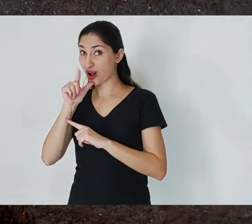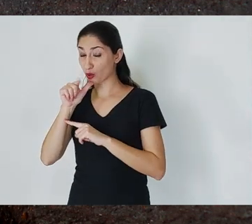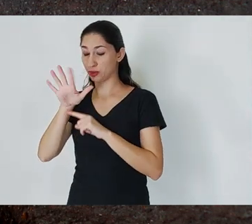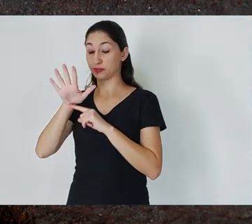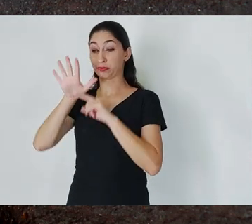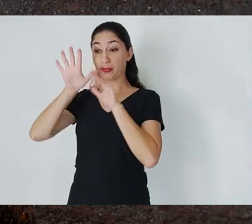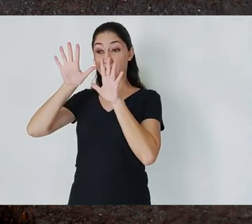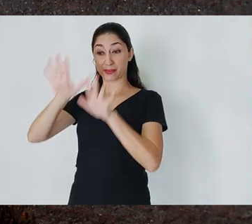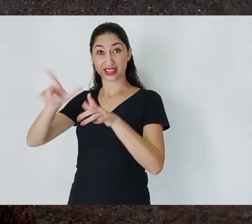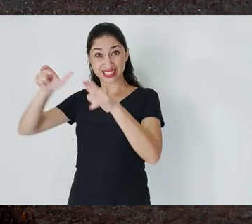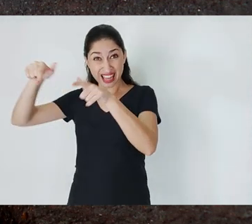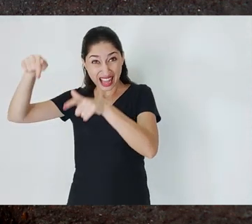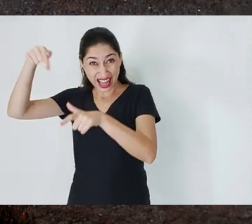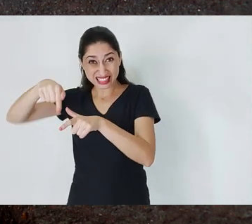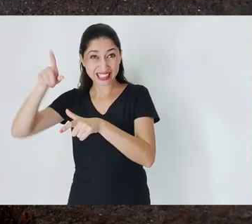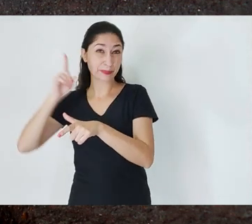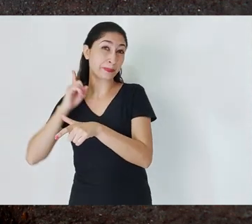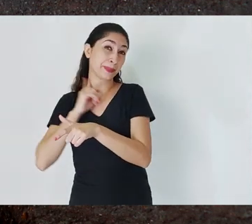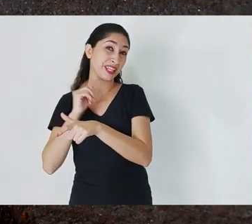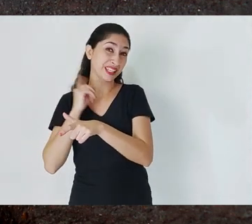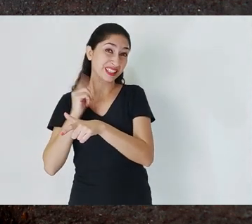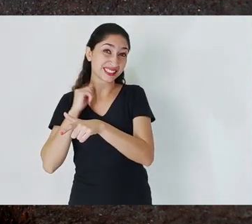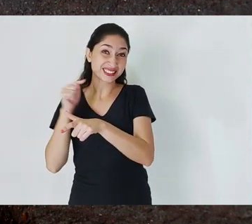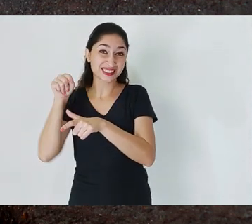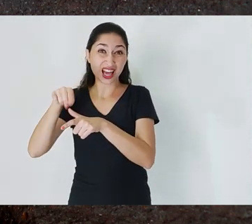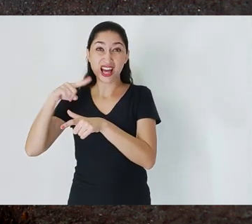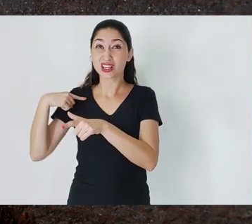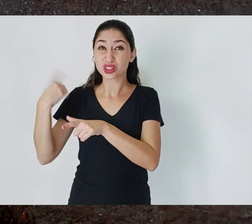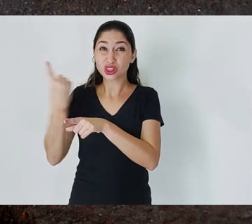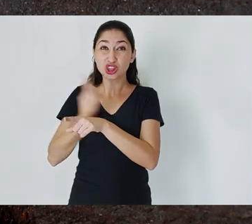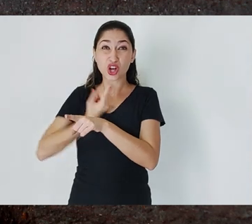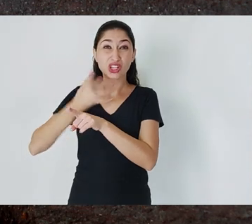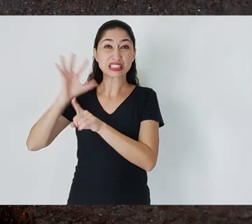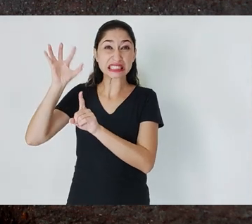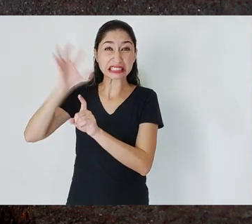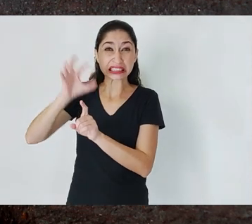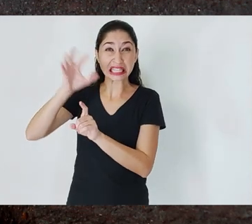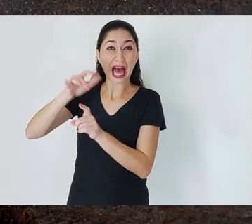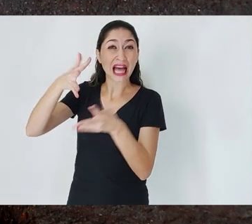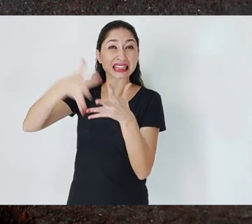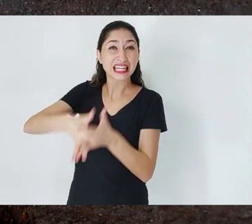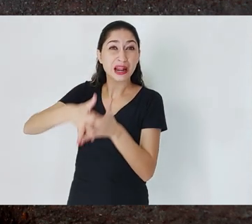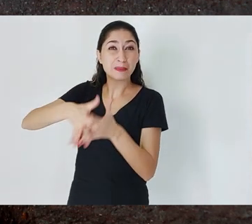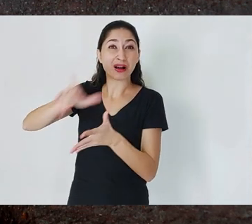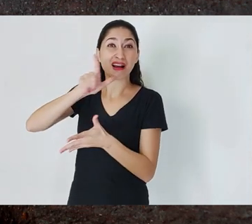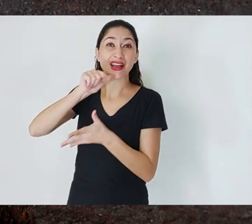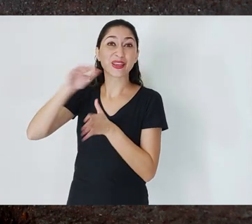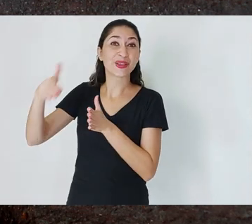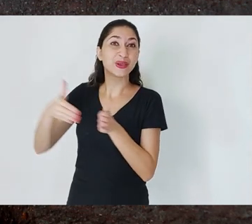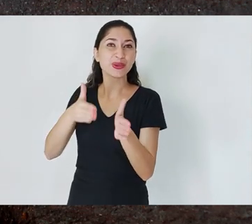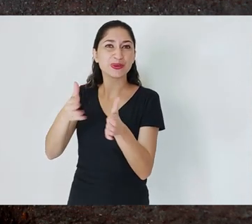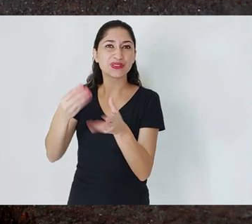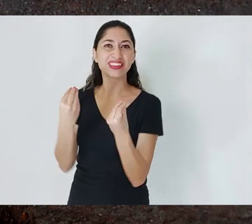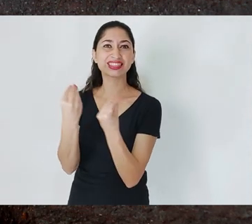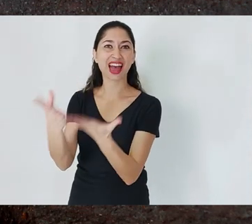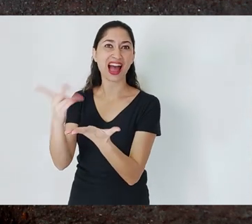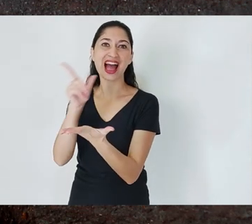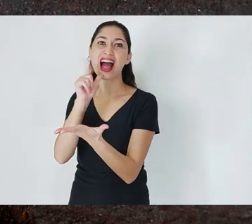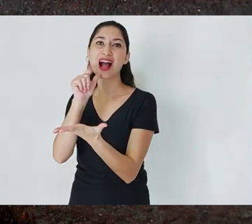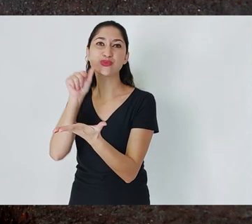sometimes even in the short-term, in the rivers that supply this third largest metropolitan region in the country, which does not happen in Carajás.